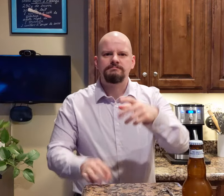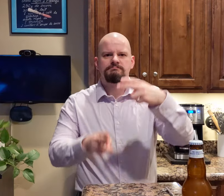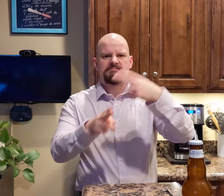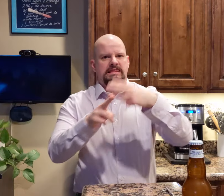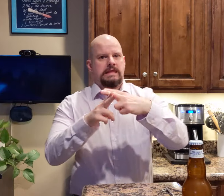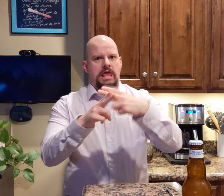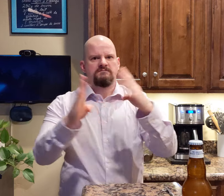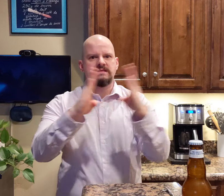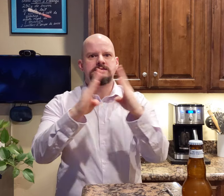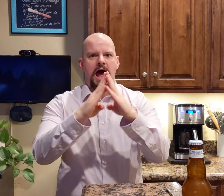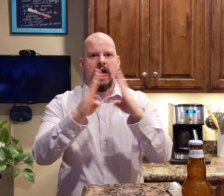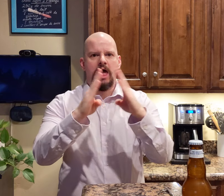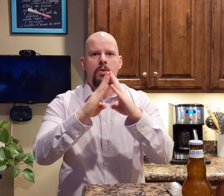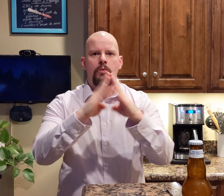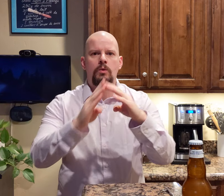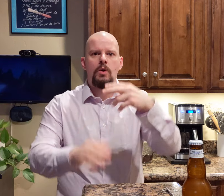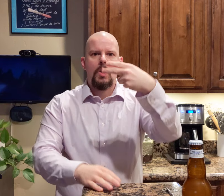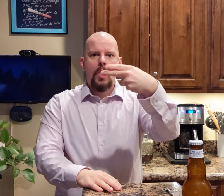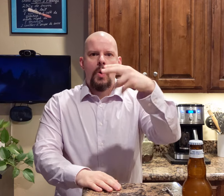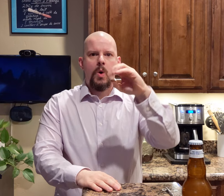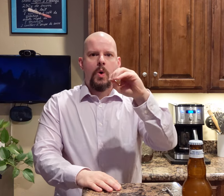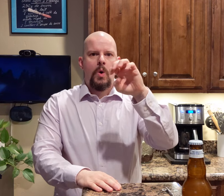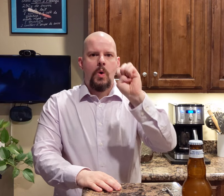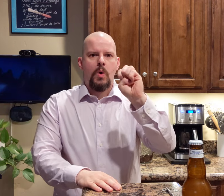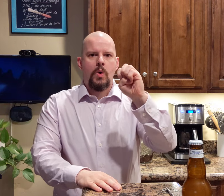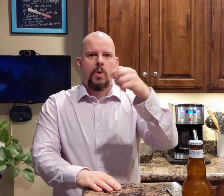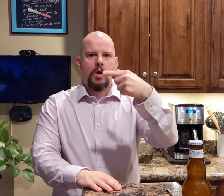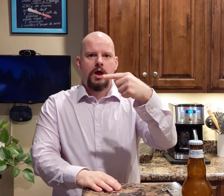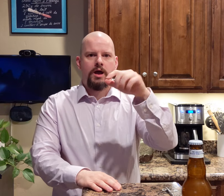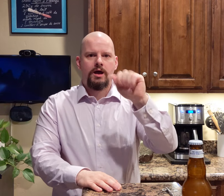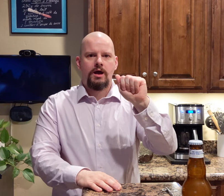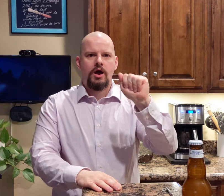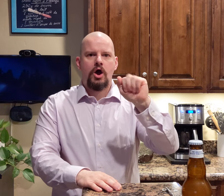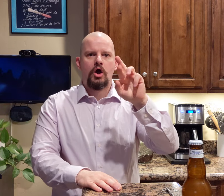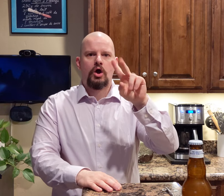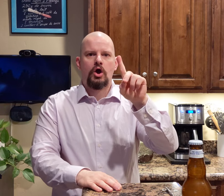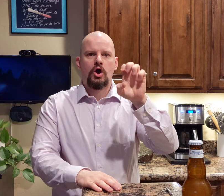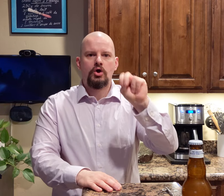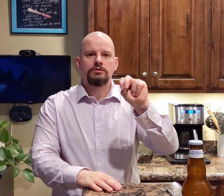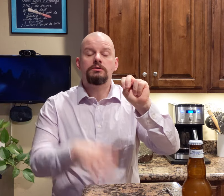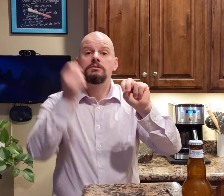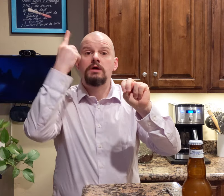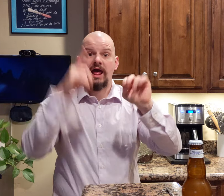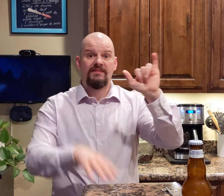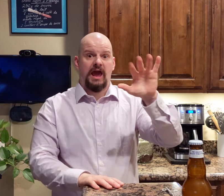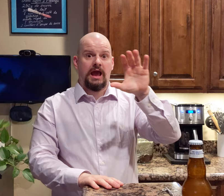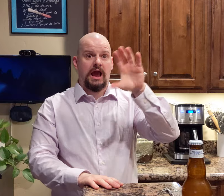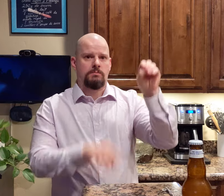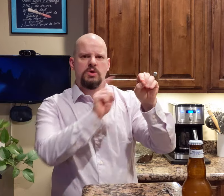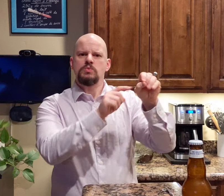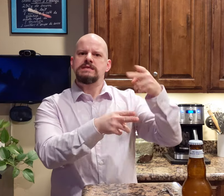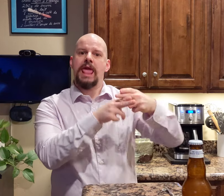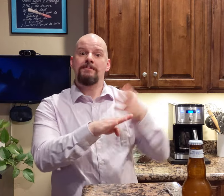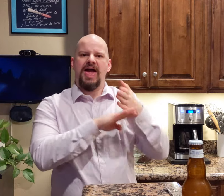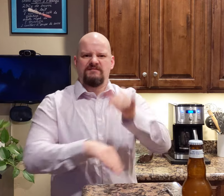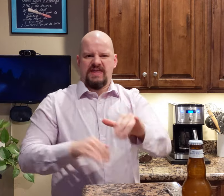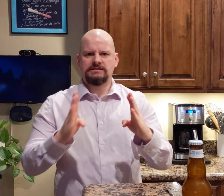The name of the town is Hoegaarden. You know the company is named after the town.